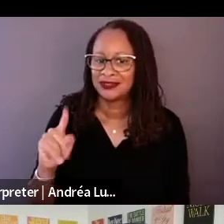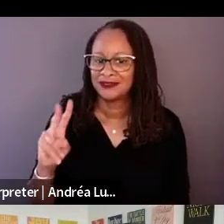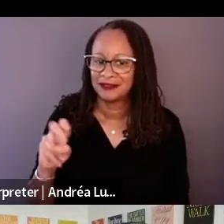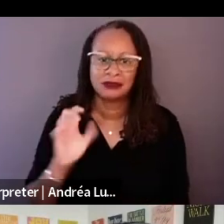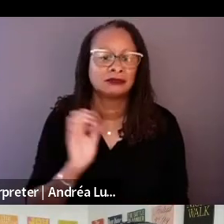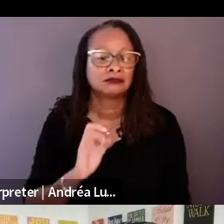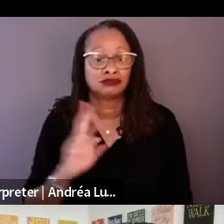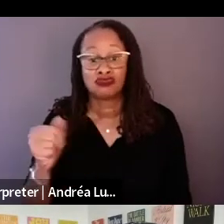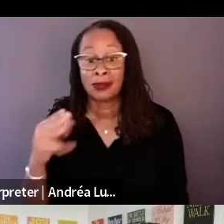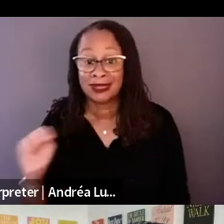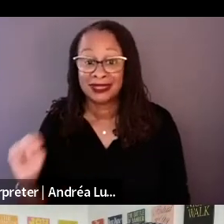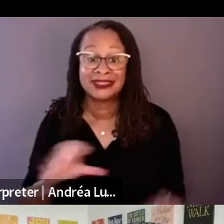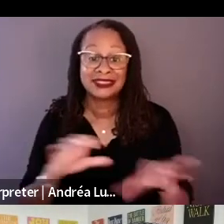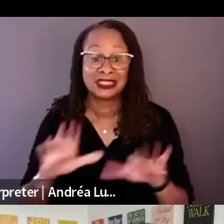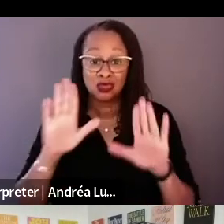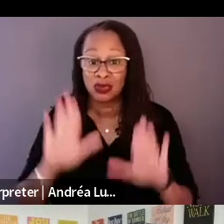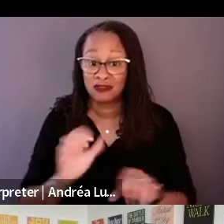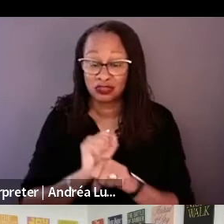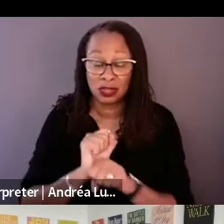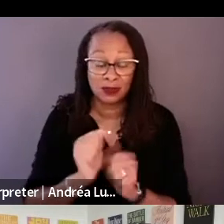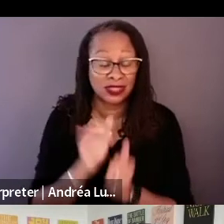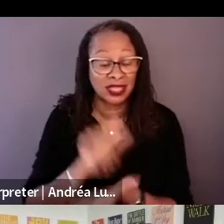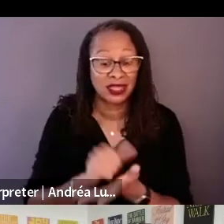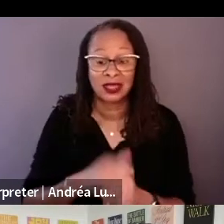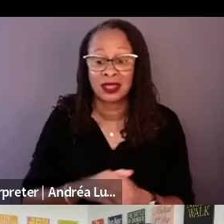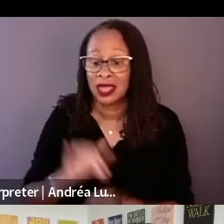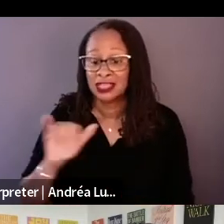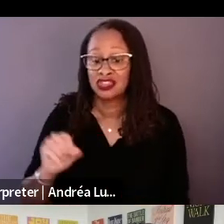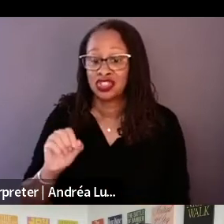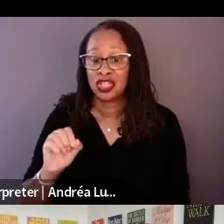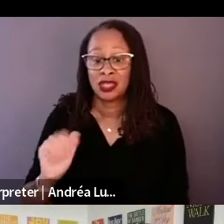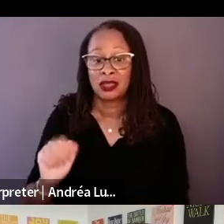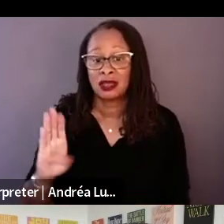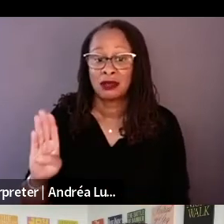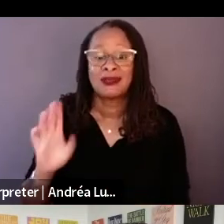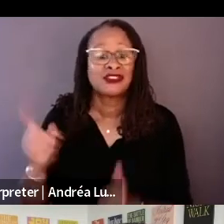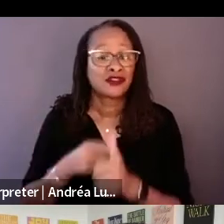I think that -- Jacob can speak to that, but they got along very well. That was an easy